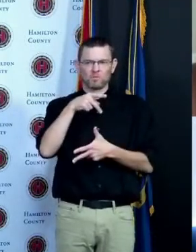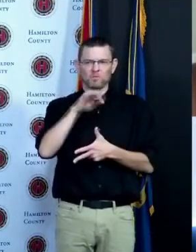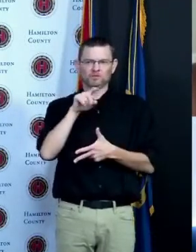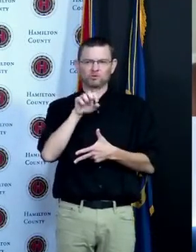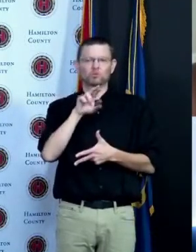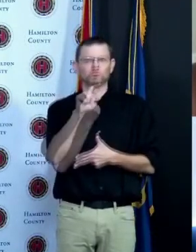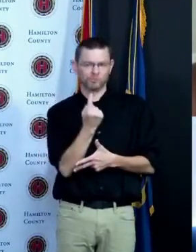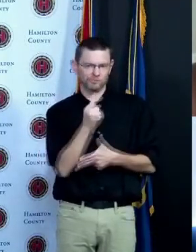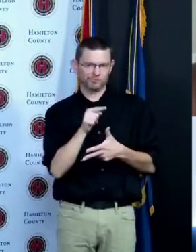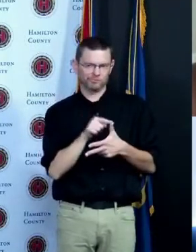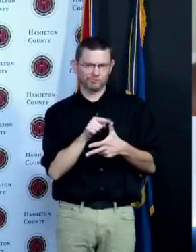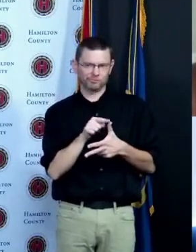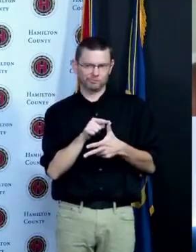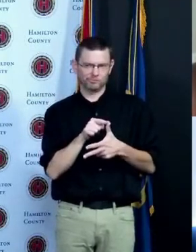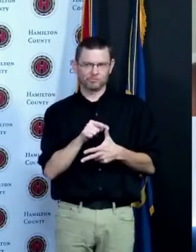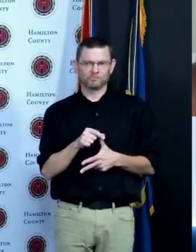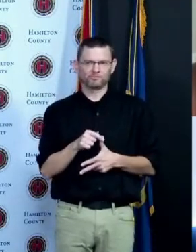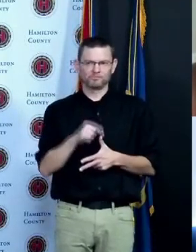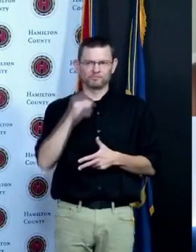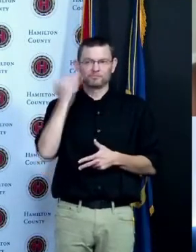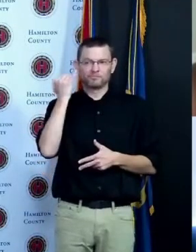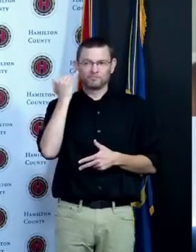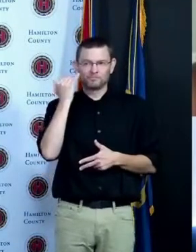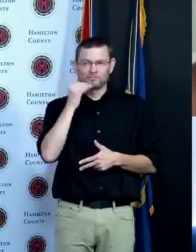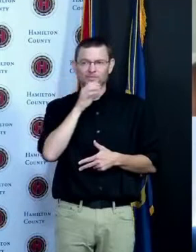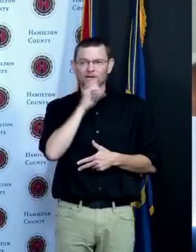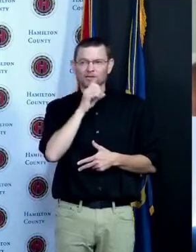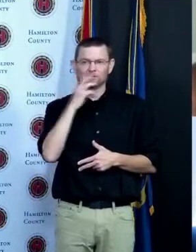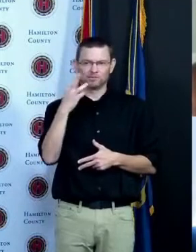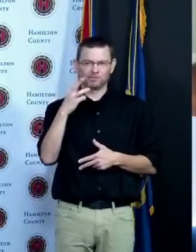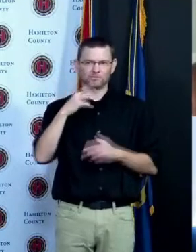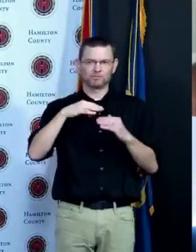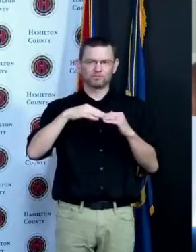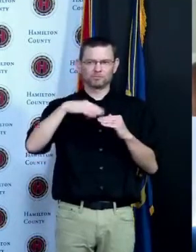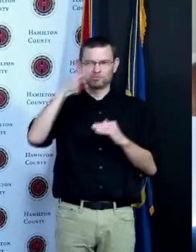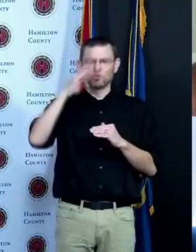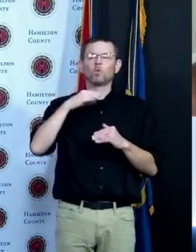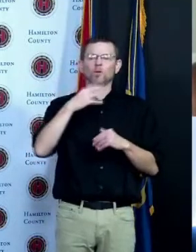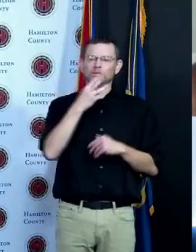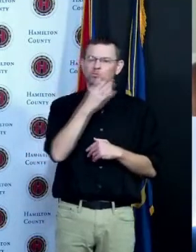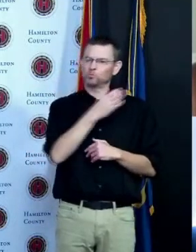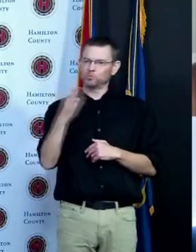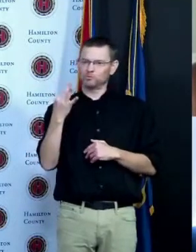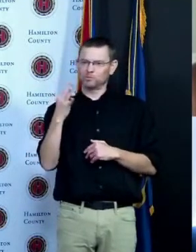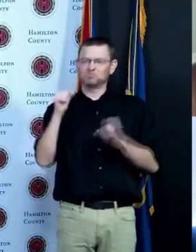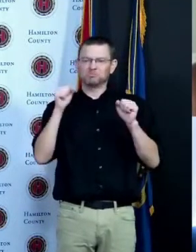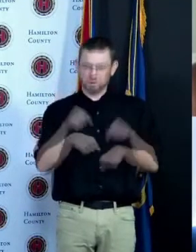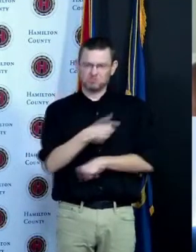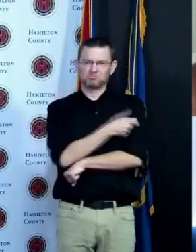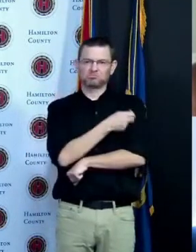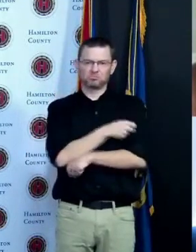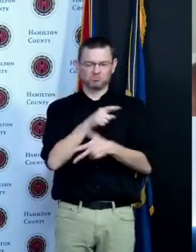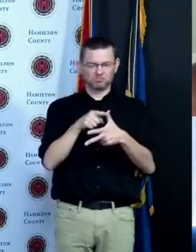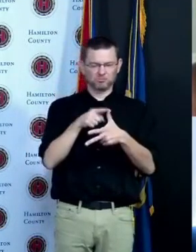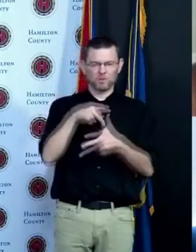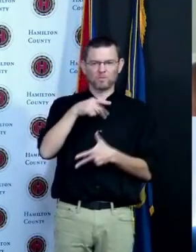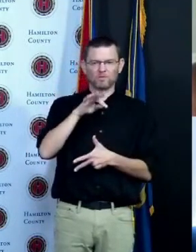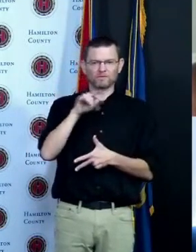it's accessible and if there are kids that haven't been vaccinated when school starts back up Public Health and many other partners will still be there to make sure that they have access